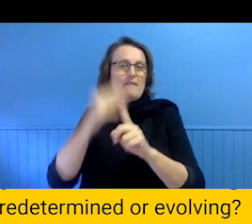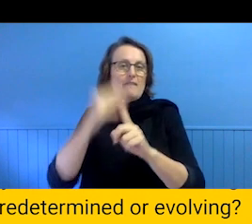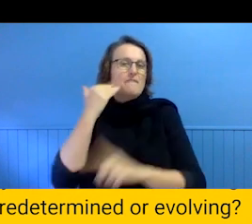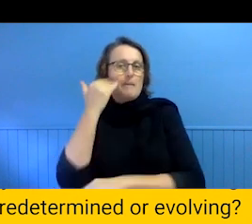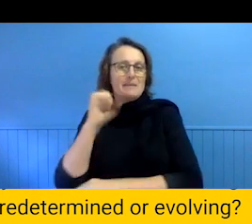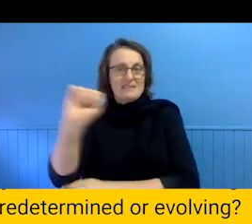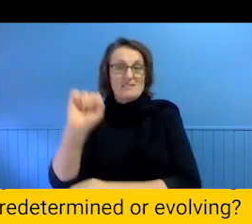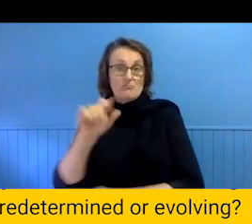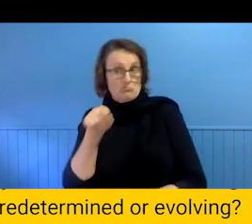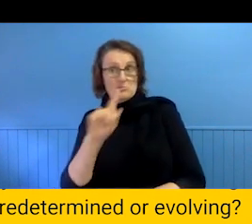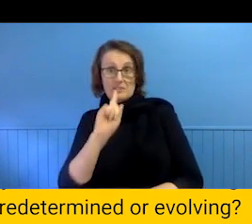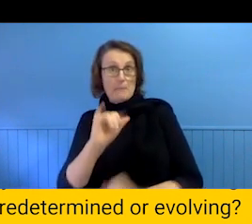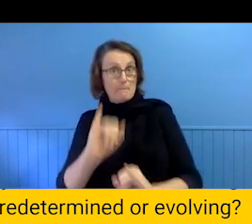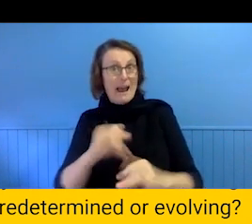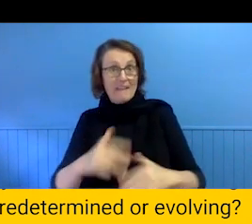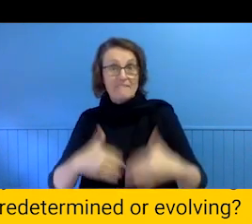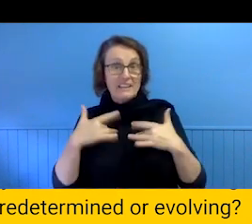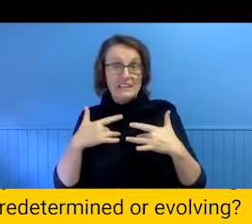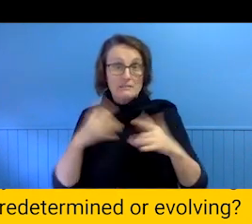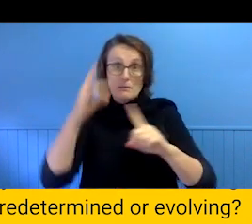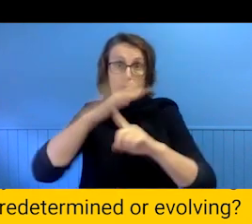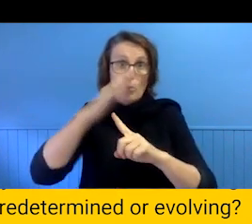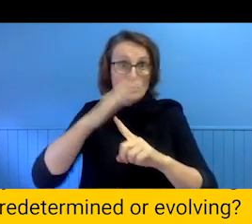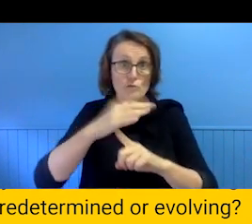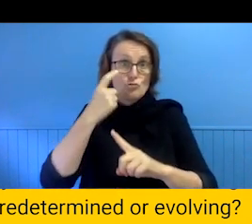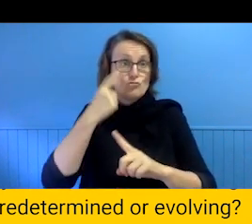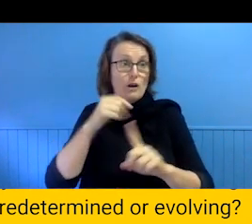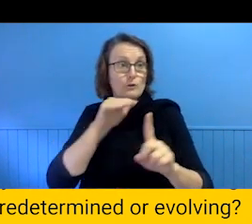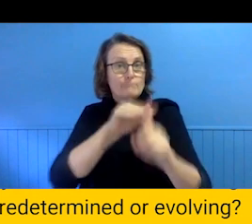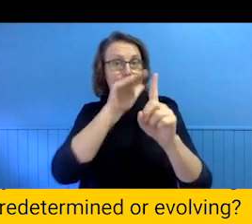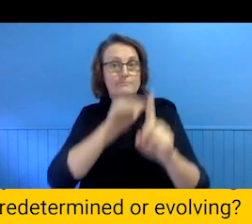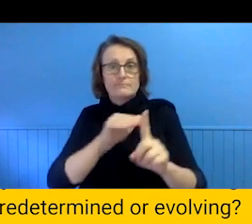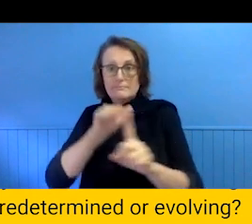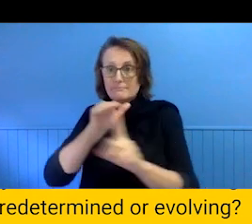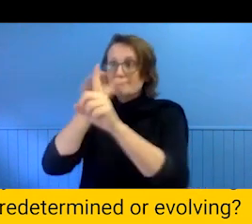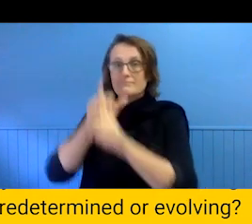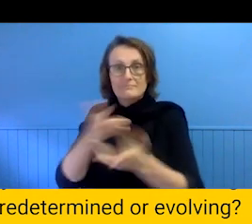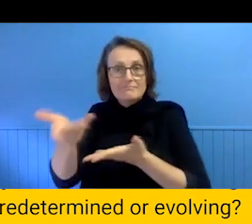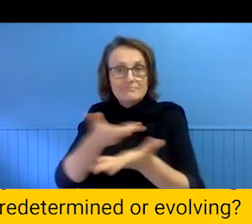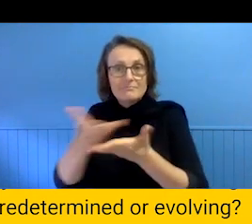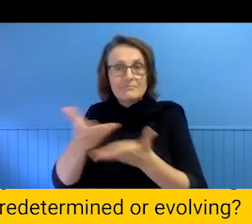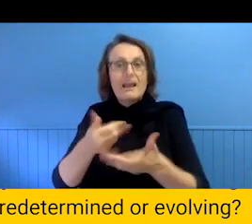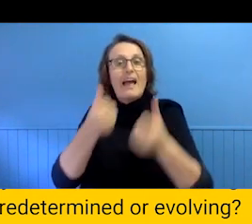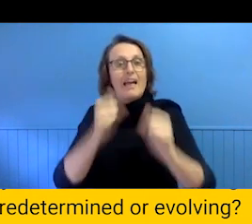processes of rupture, disruption. We have status for recovery. Dope